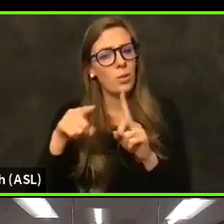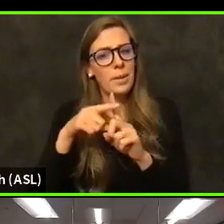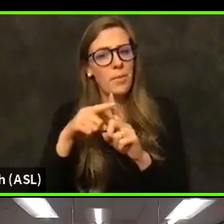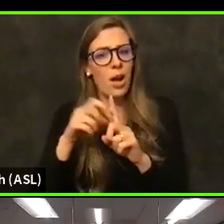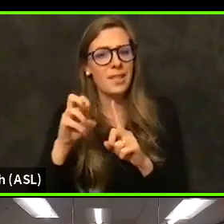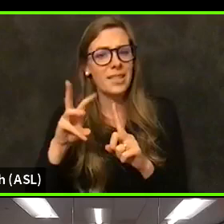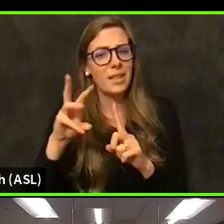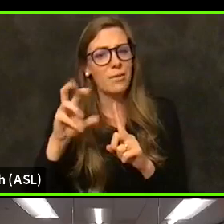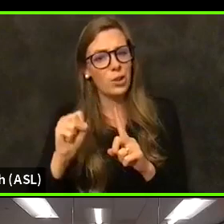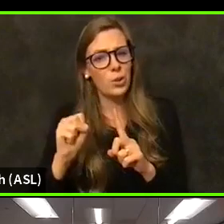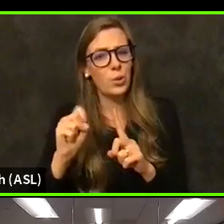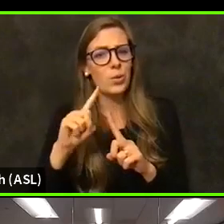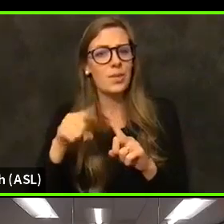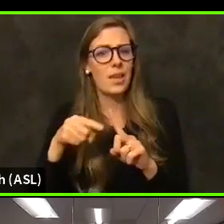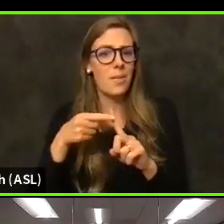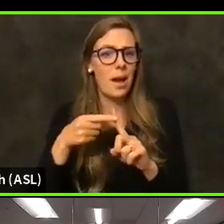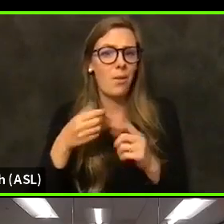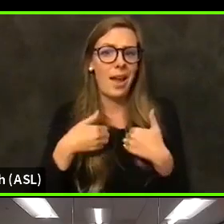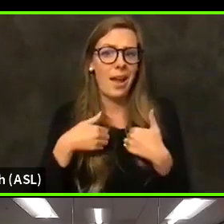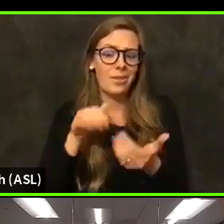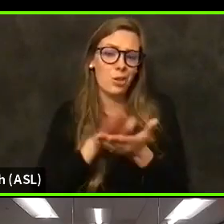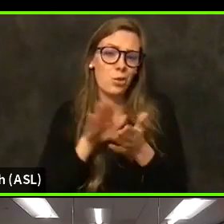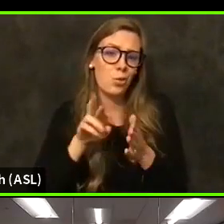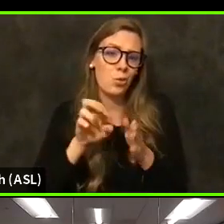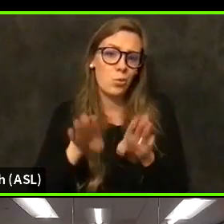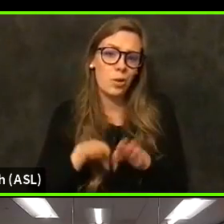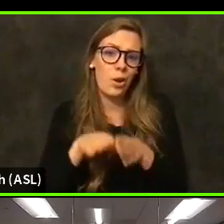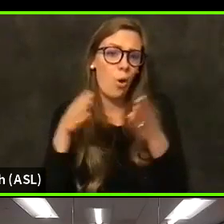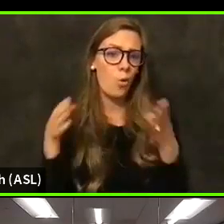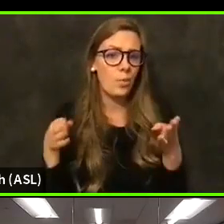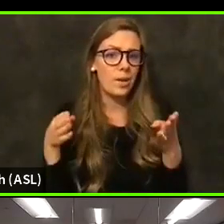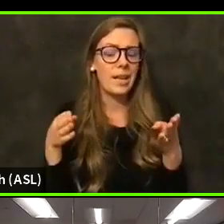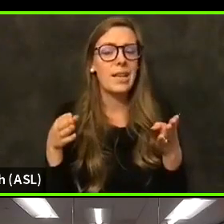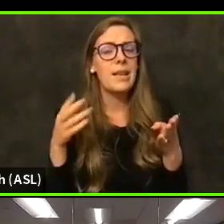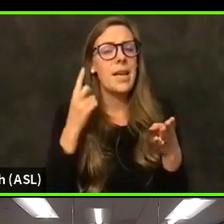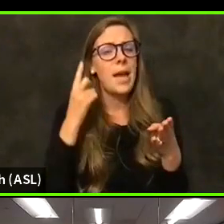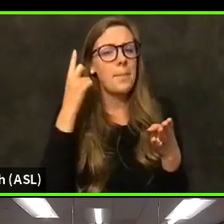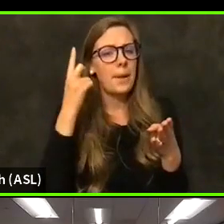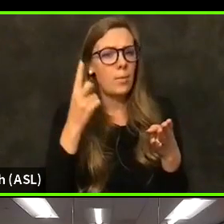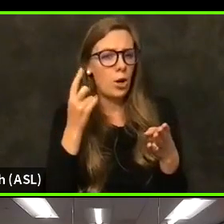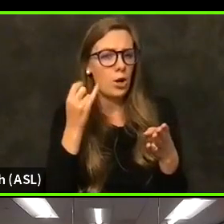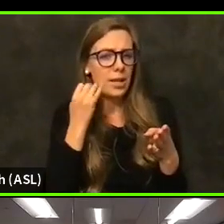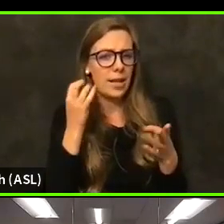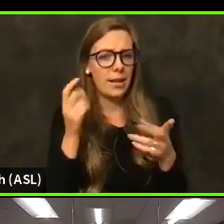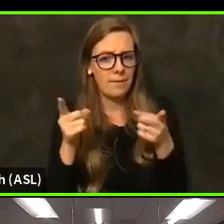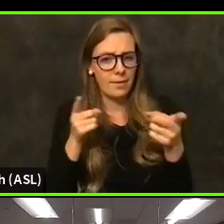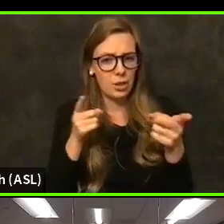Rush from St. Joseph. And I'm wondering if you two might be willing to share a little bit about how things are going.